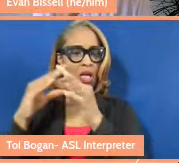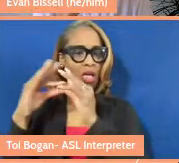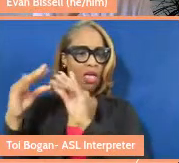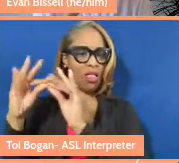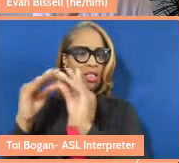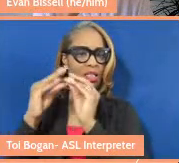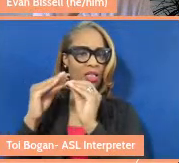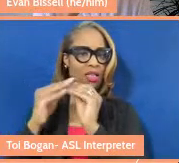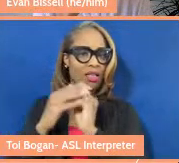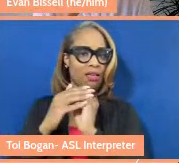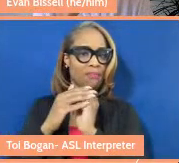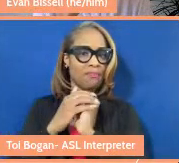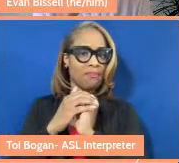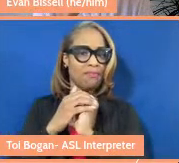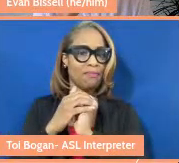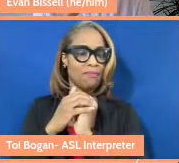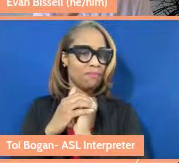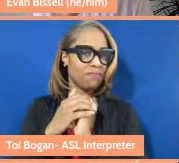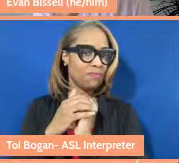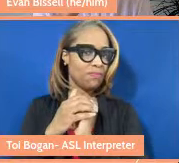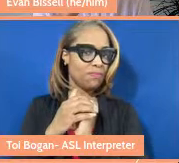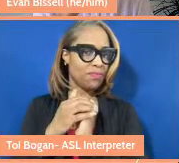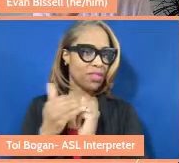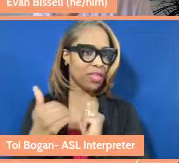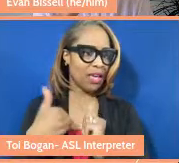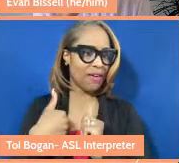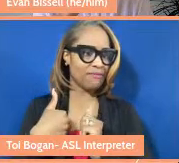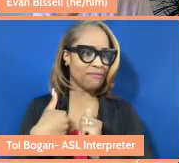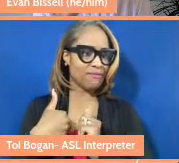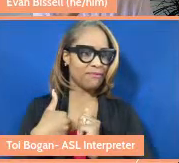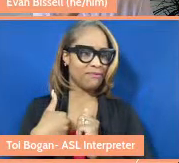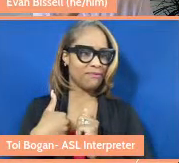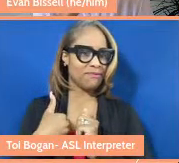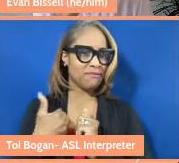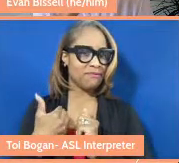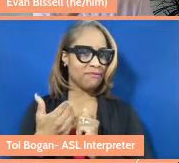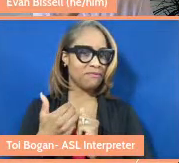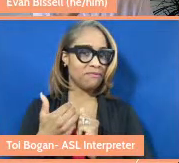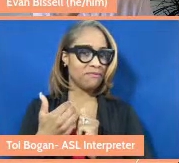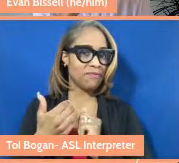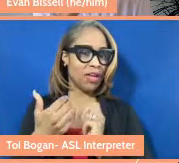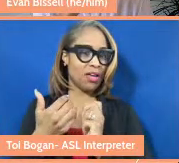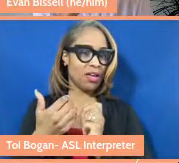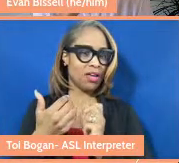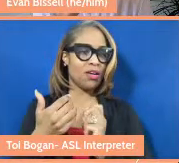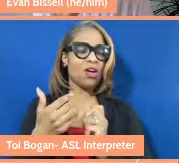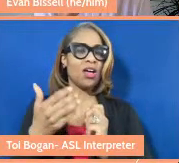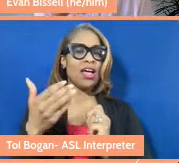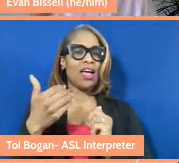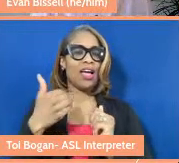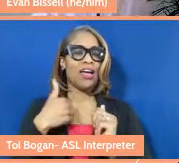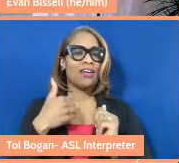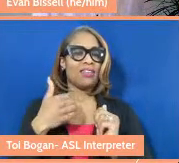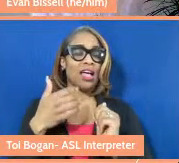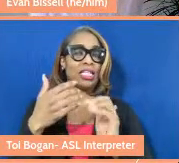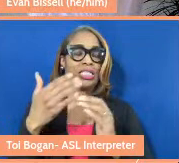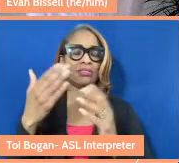And a number of people, and I can name them. I hesitate to name them because they're so many, and